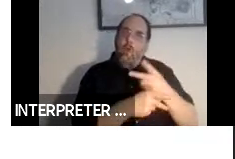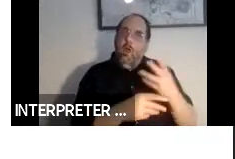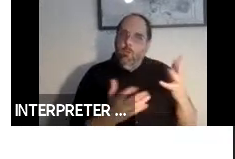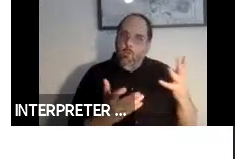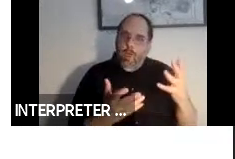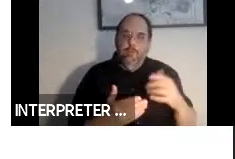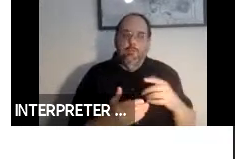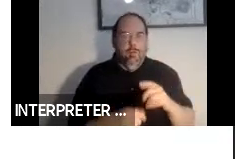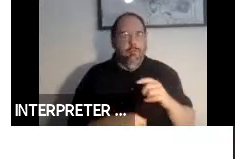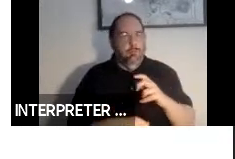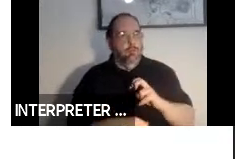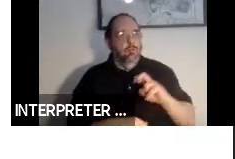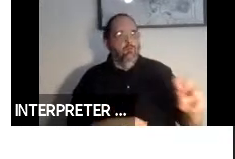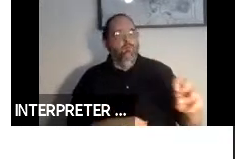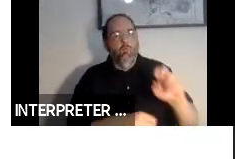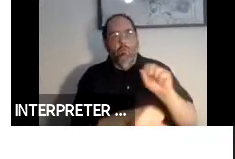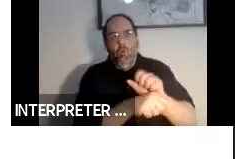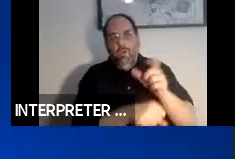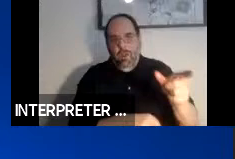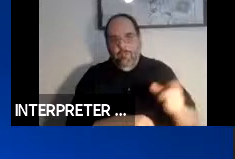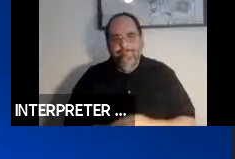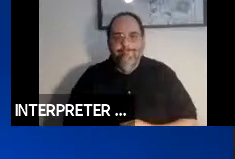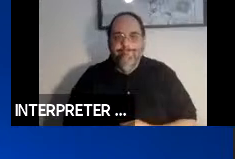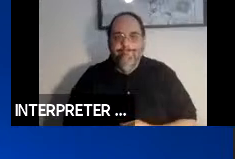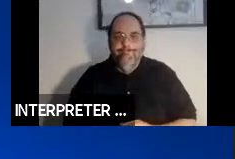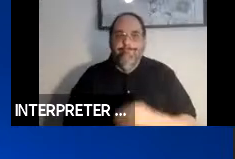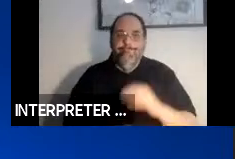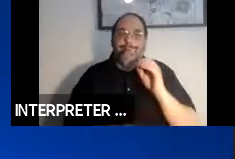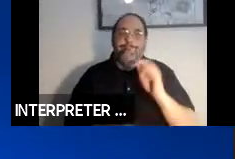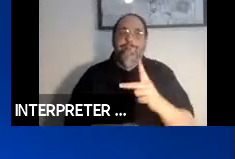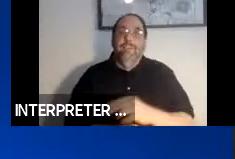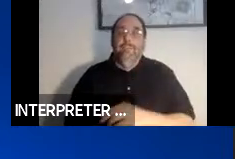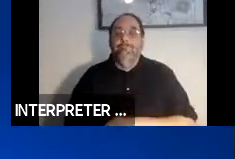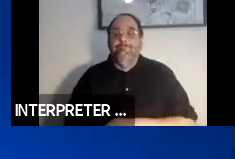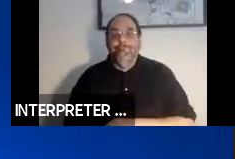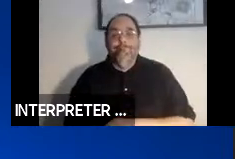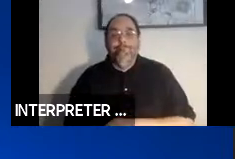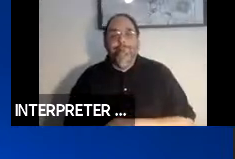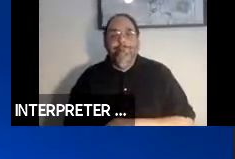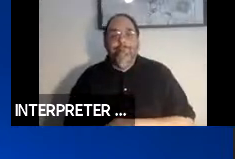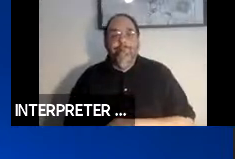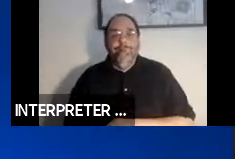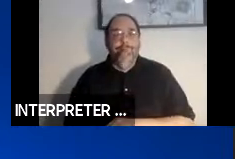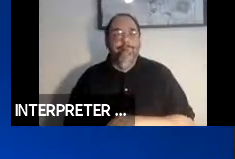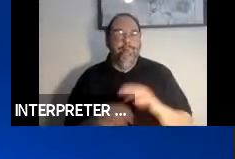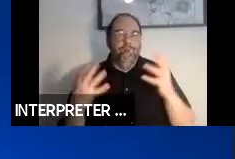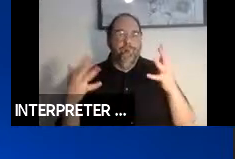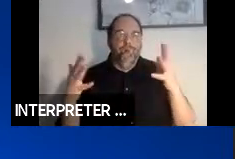Thank you. >> Bruce Bailey: